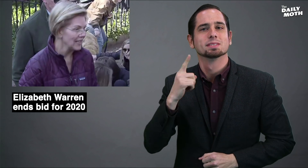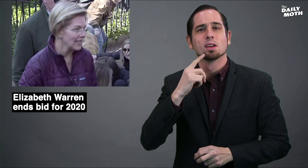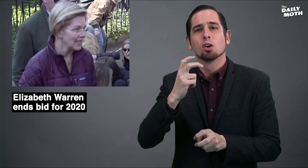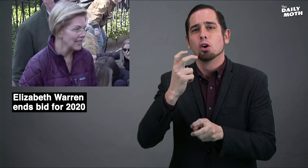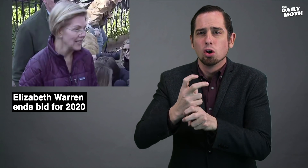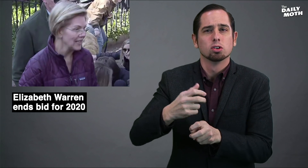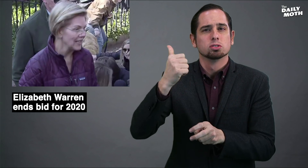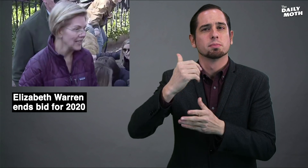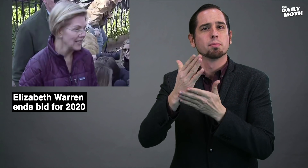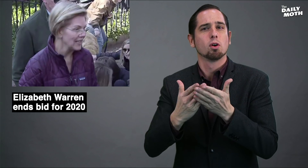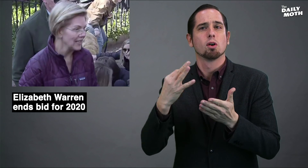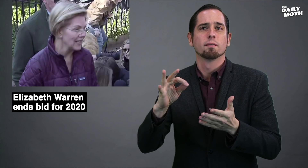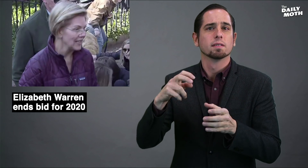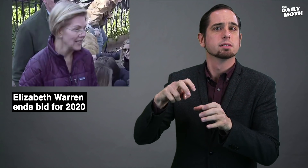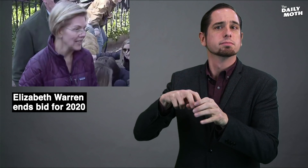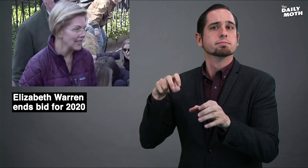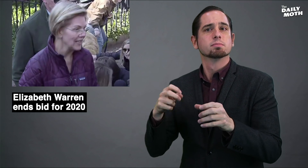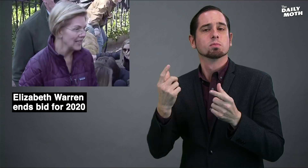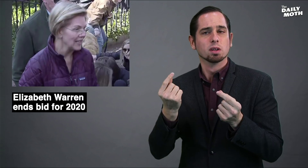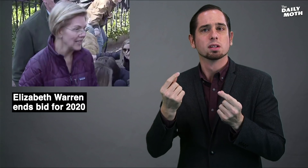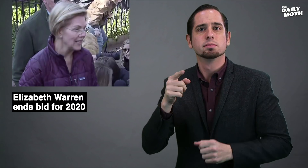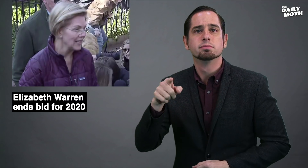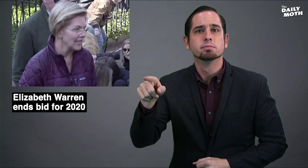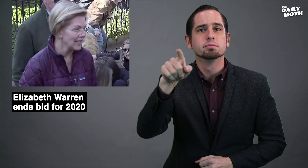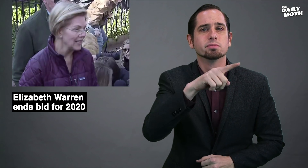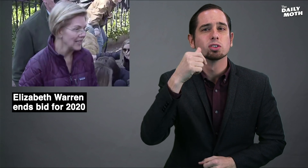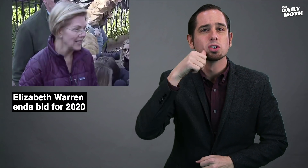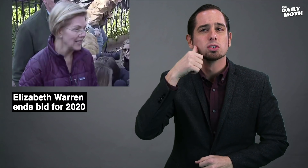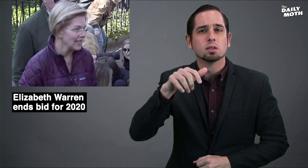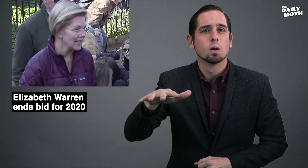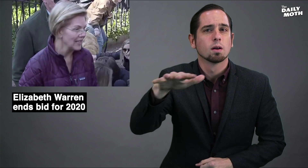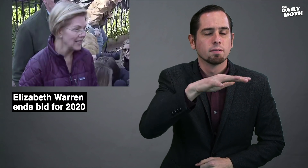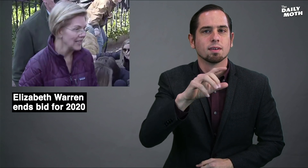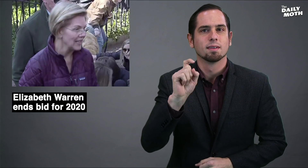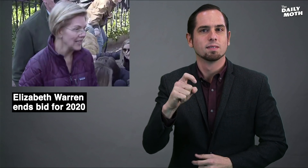She said the hardest part of leaving is that girls all over